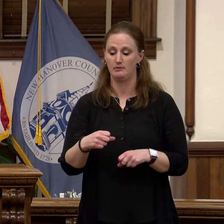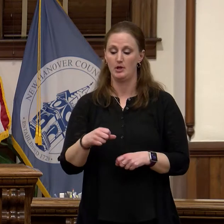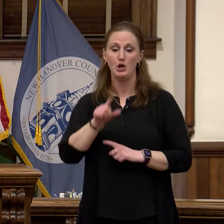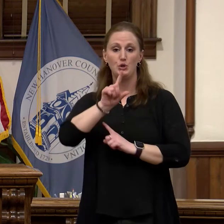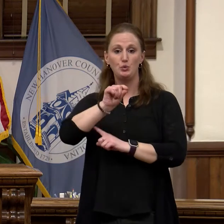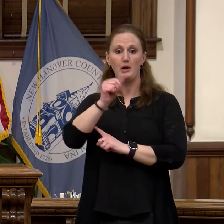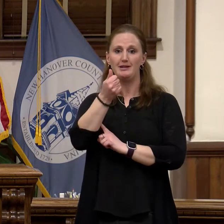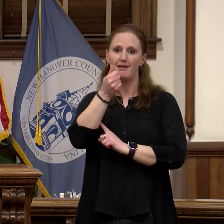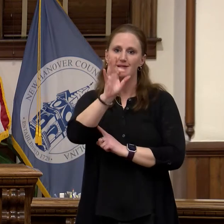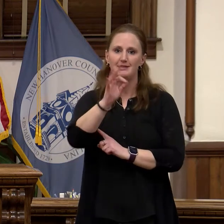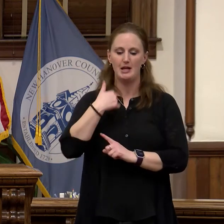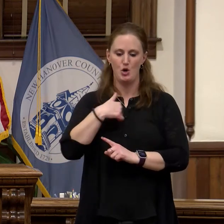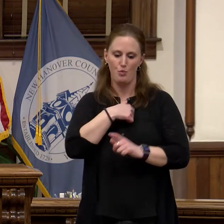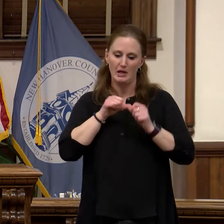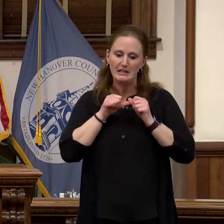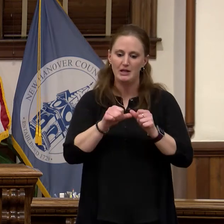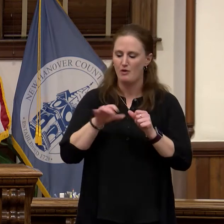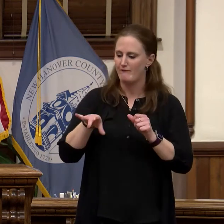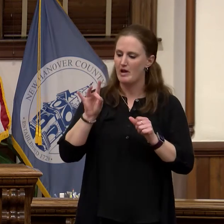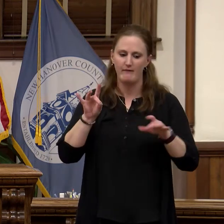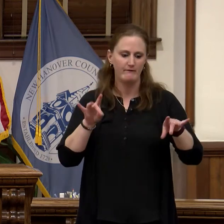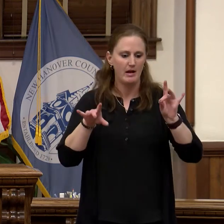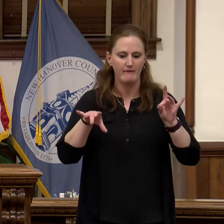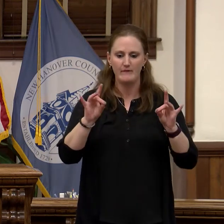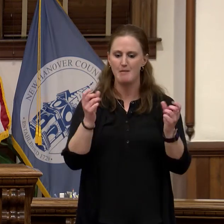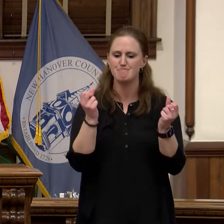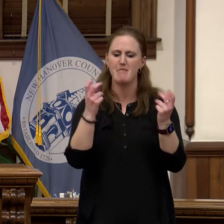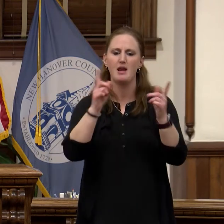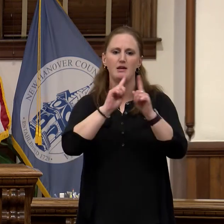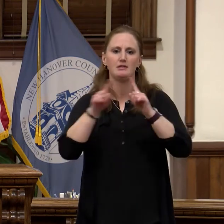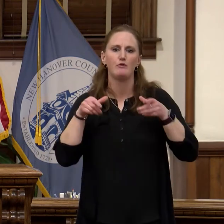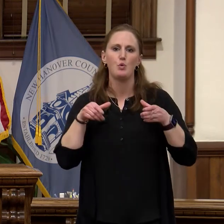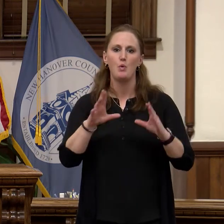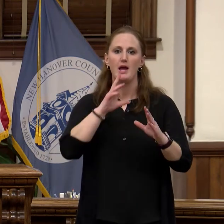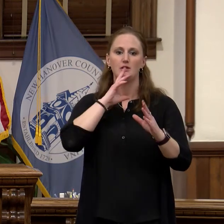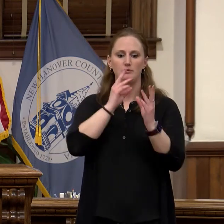find ways to help our community through the opioid epidemic. We furthered our